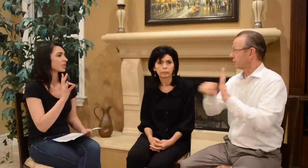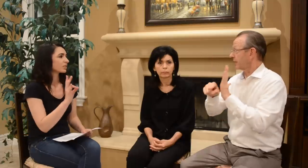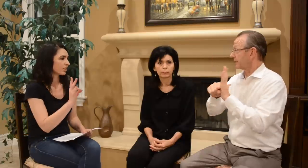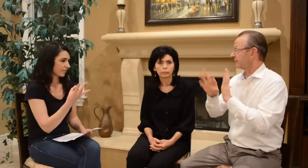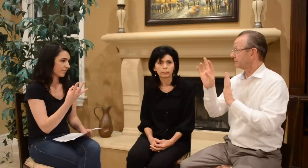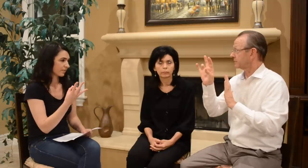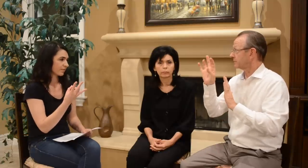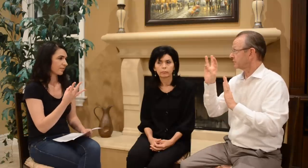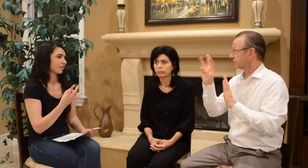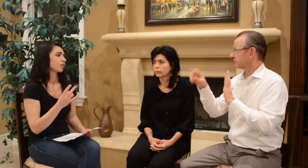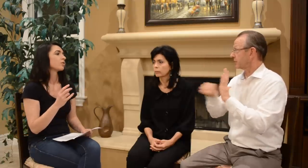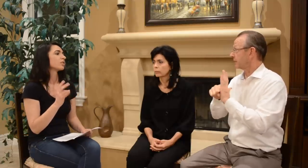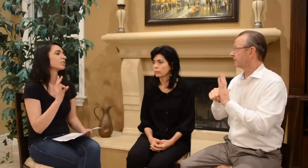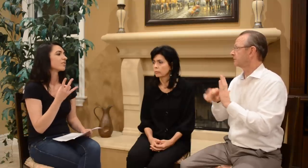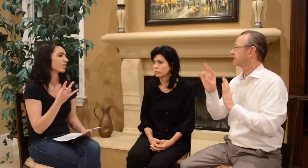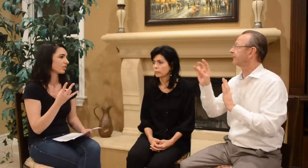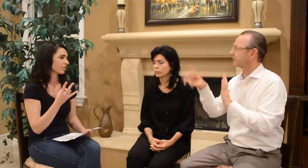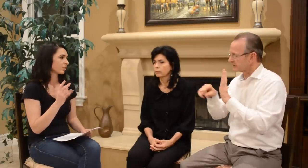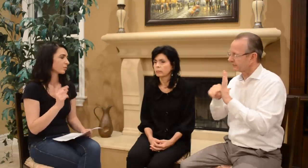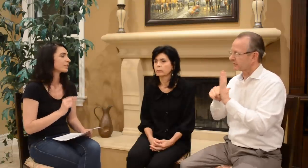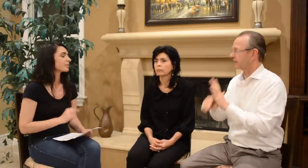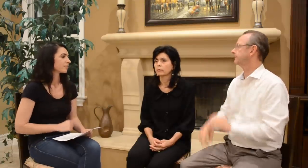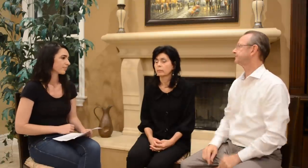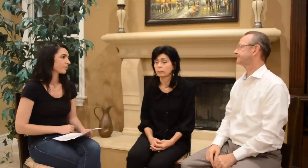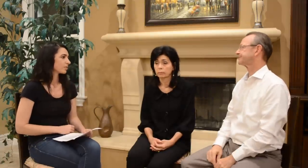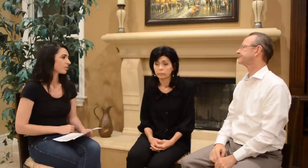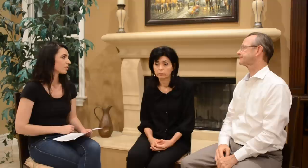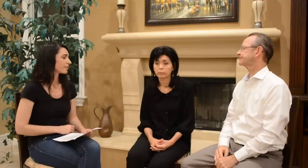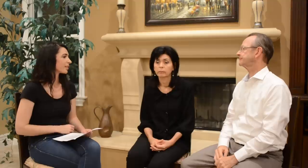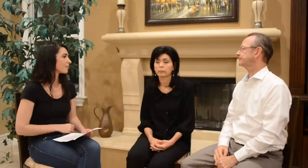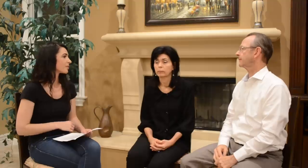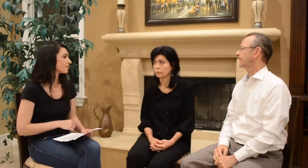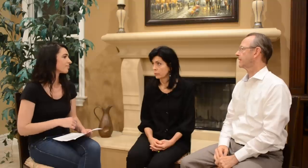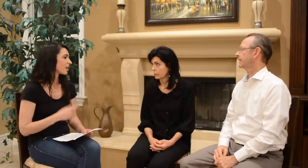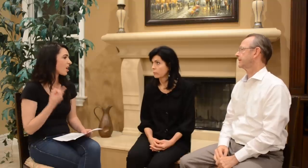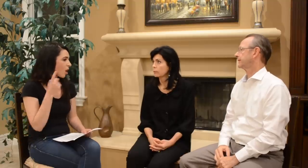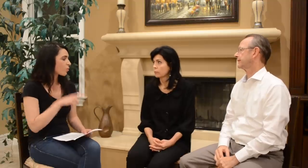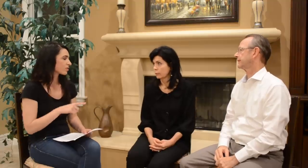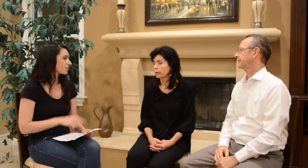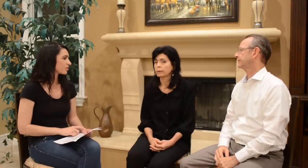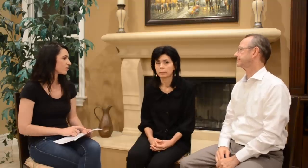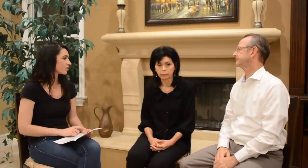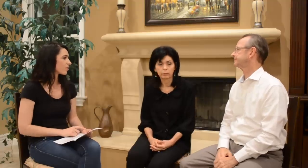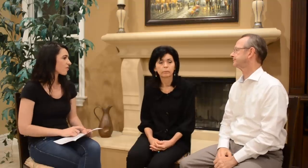Ashley: 7th grade... 7th grade. Dad: 7th grade. Ashley: I agree.